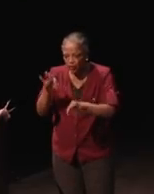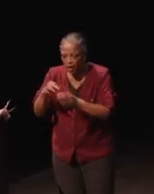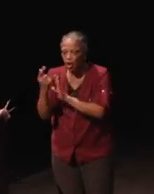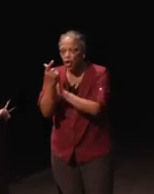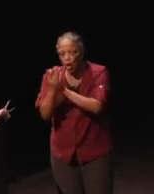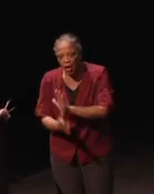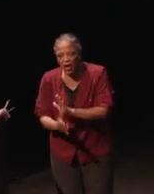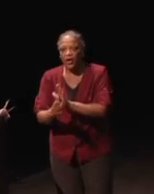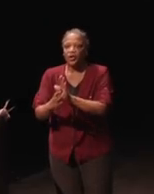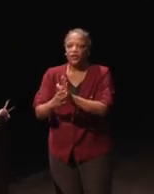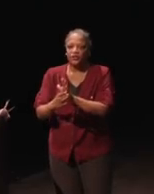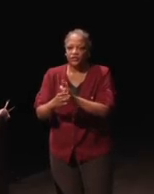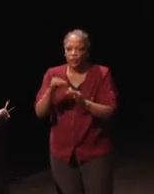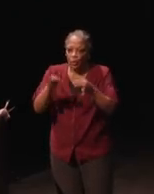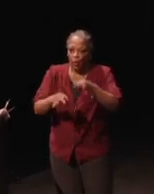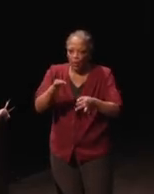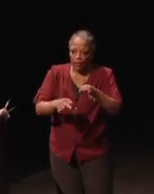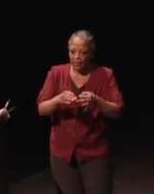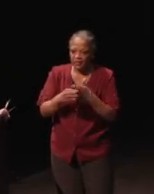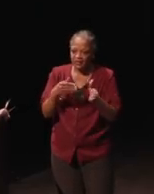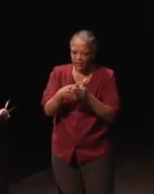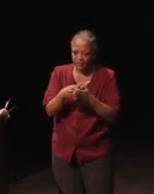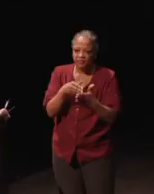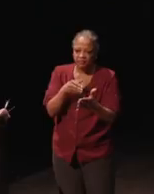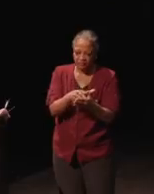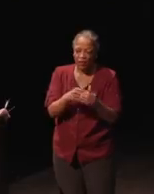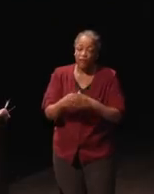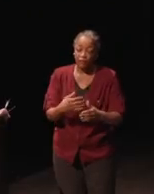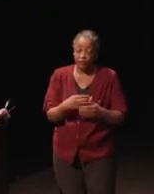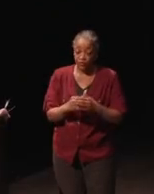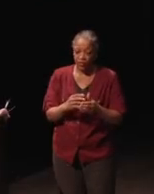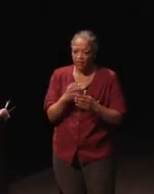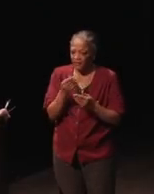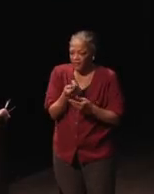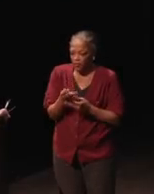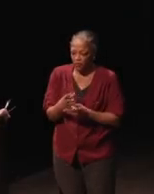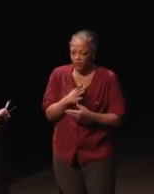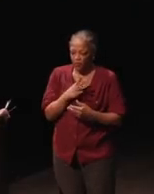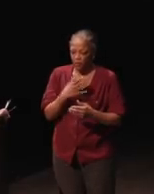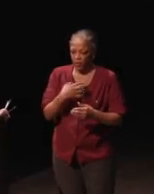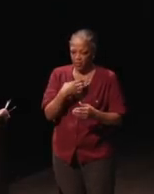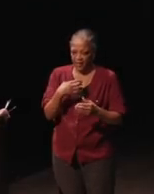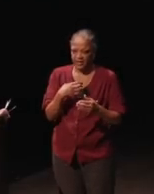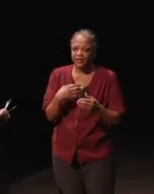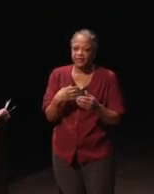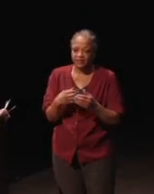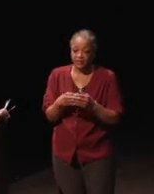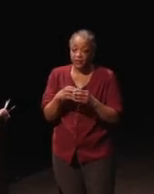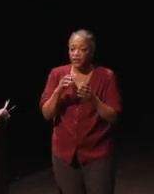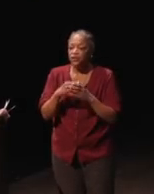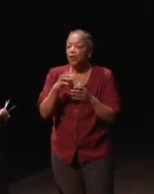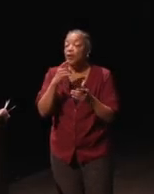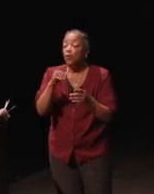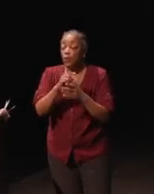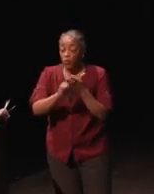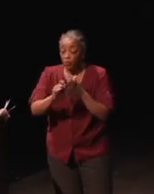and there were very few formal complaints filed. So, when we wrote the CDA we said, "Lets require the CDA to